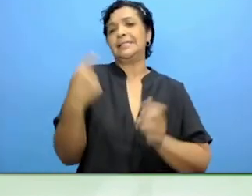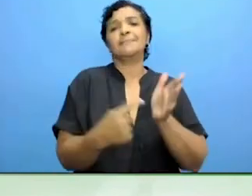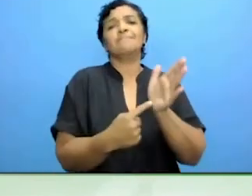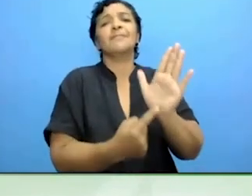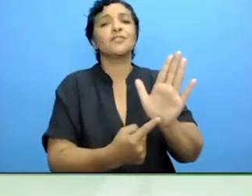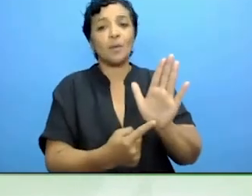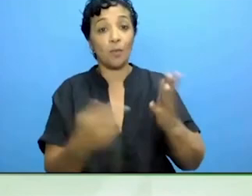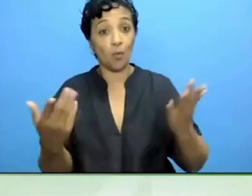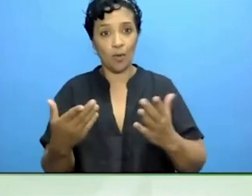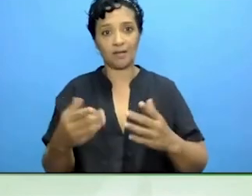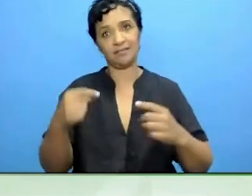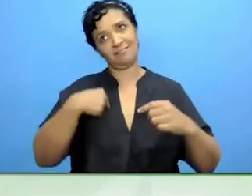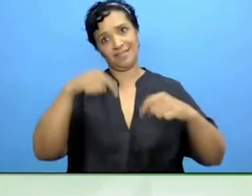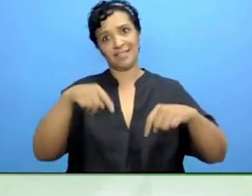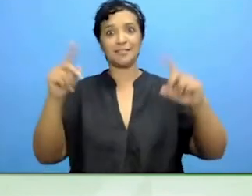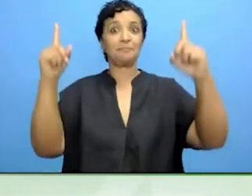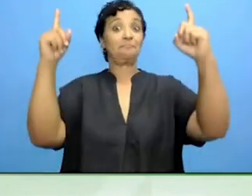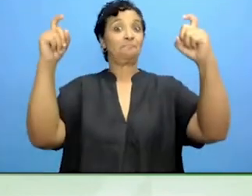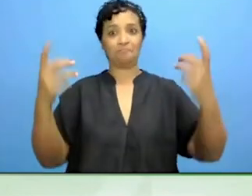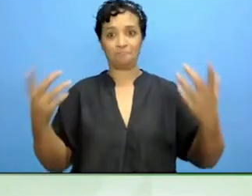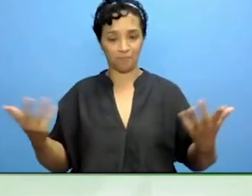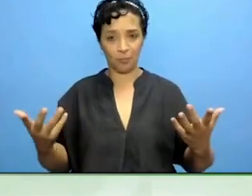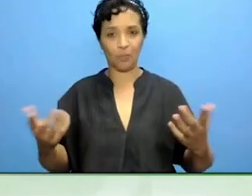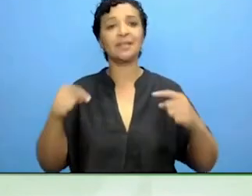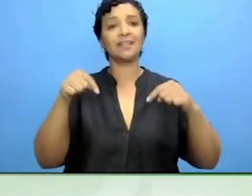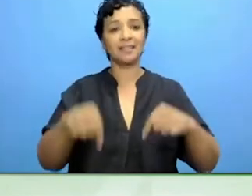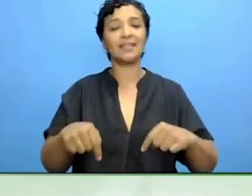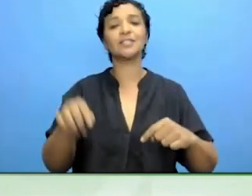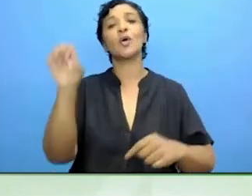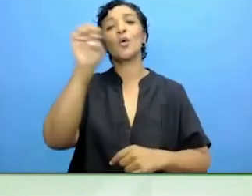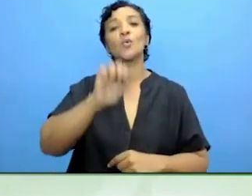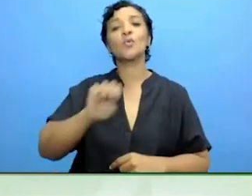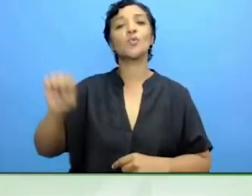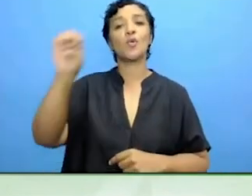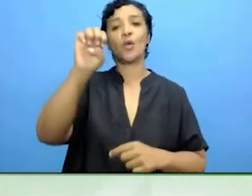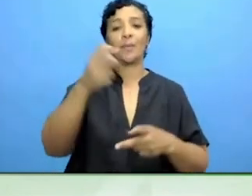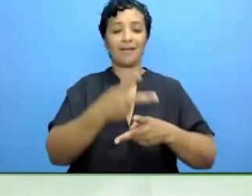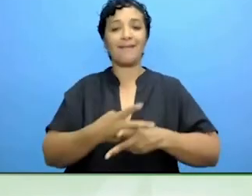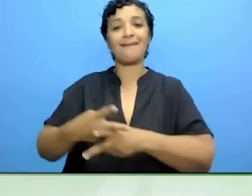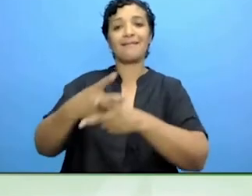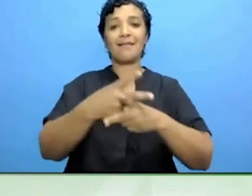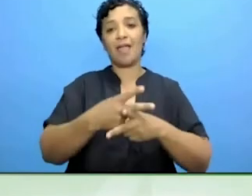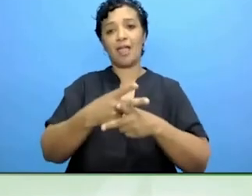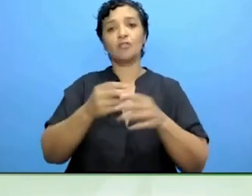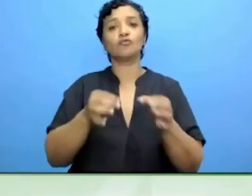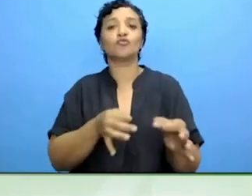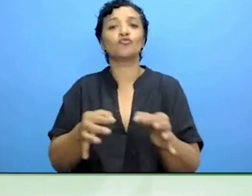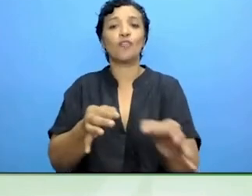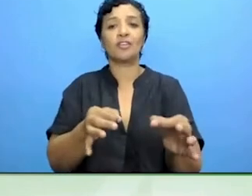and that is the European Care Strategy which was launched by the commission last